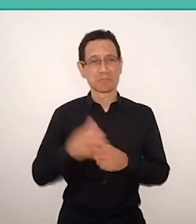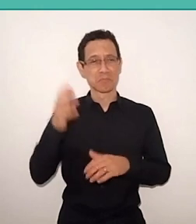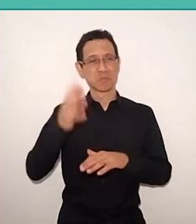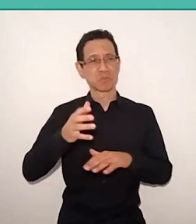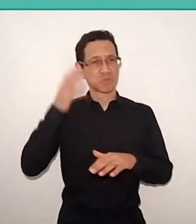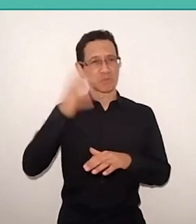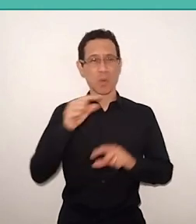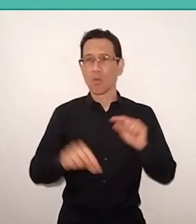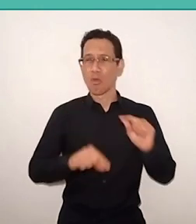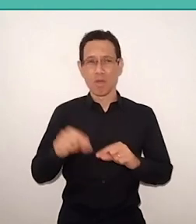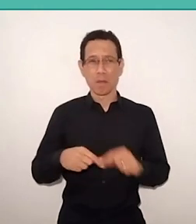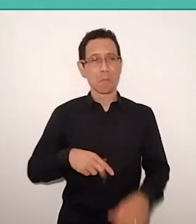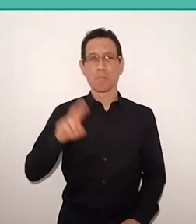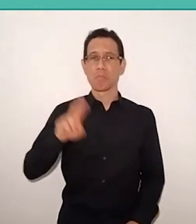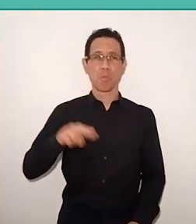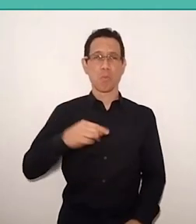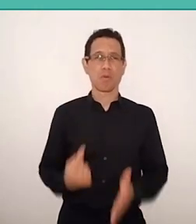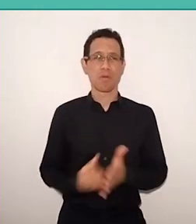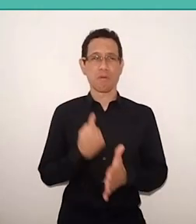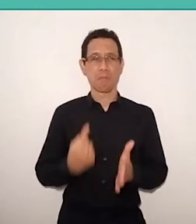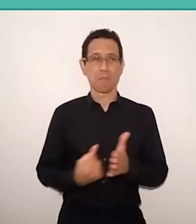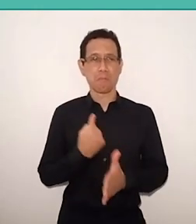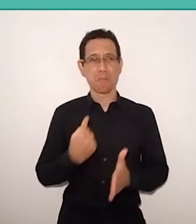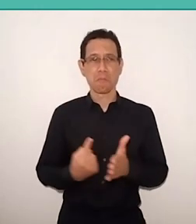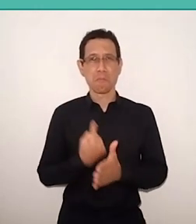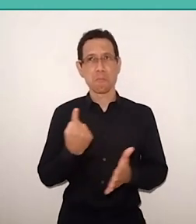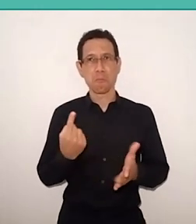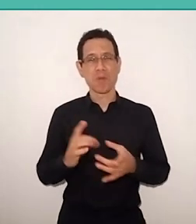I've never perhaps been so free as a worker